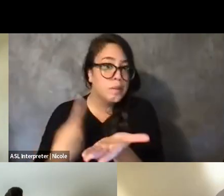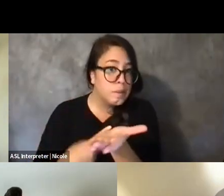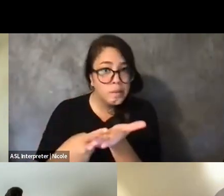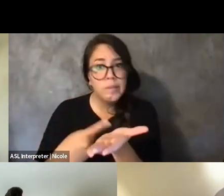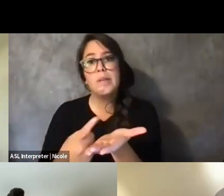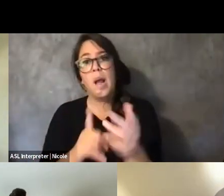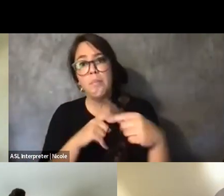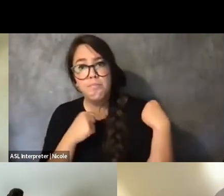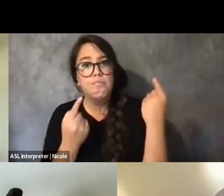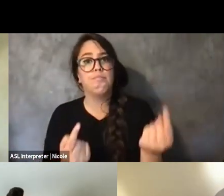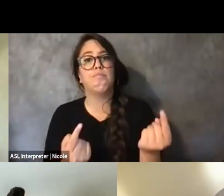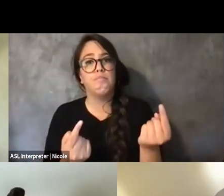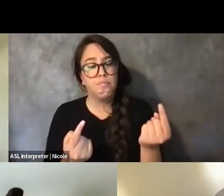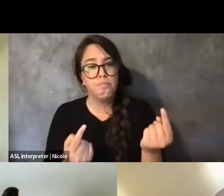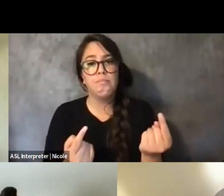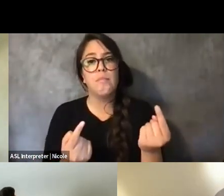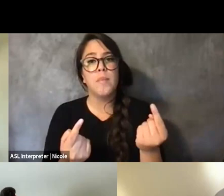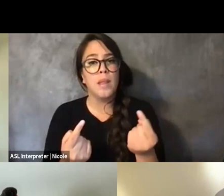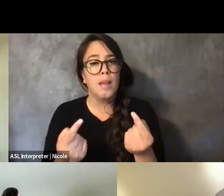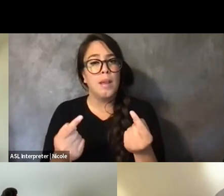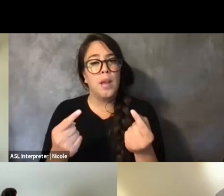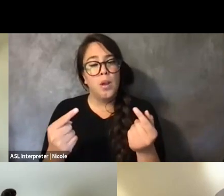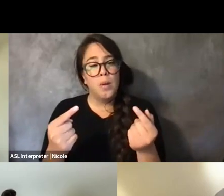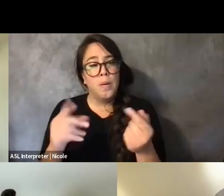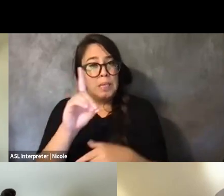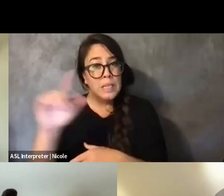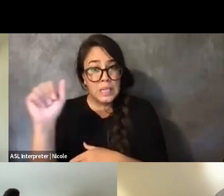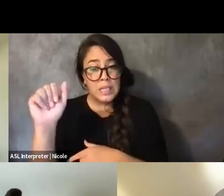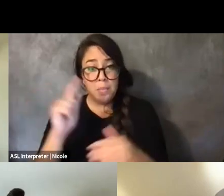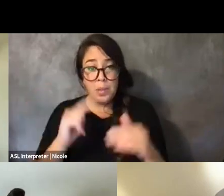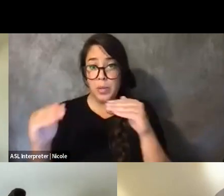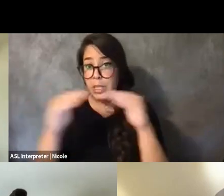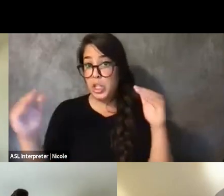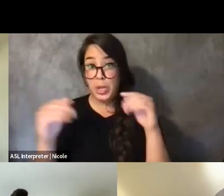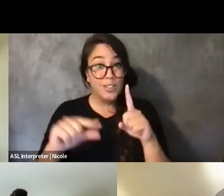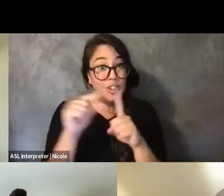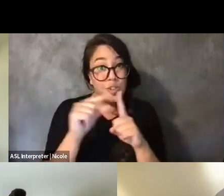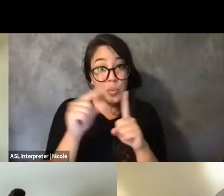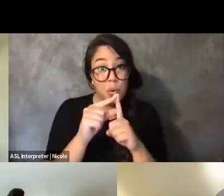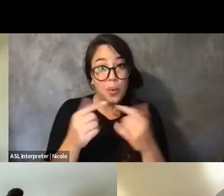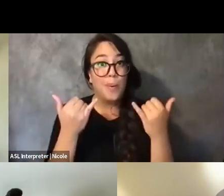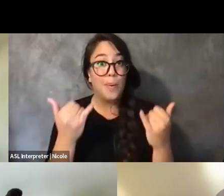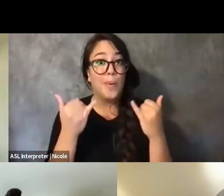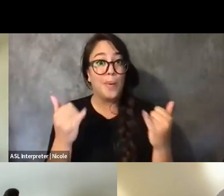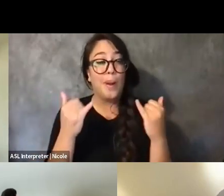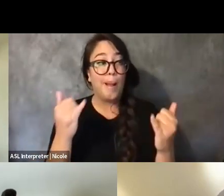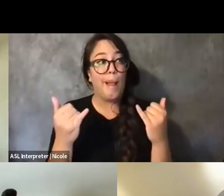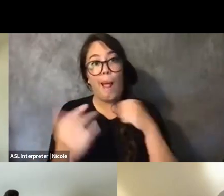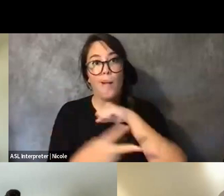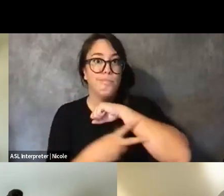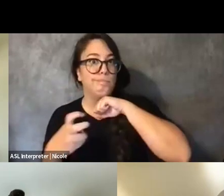disability justice terminology has been co-opted by leftists